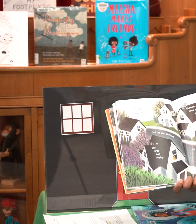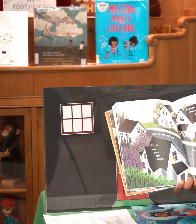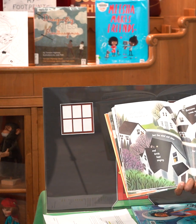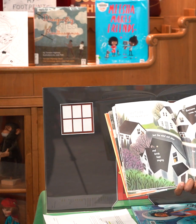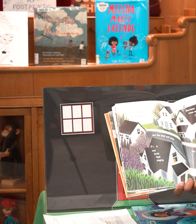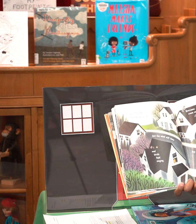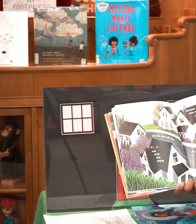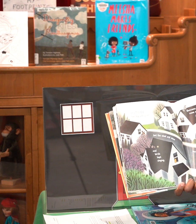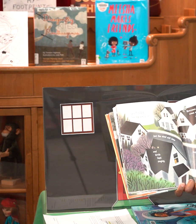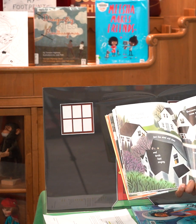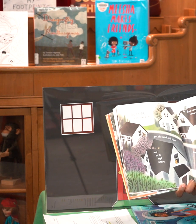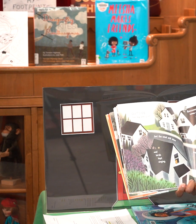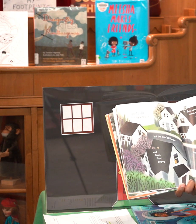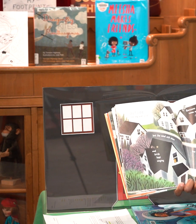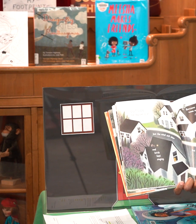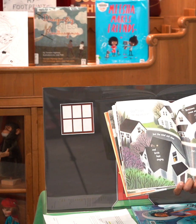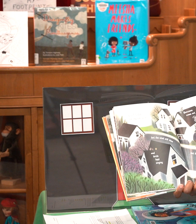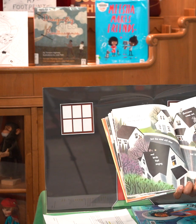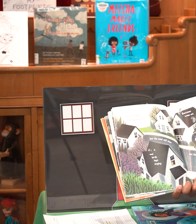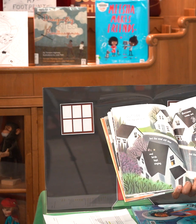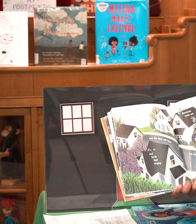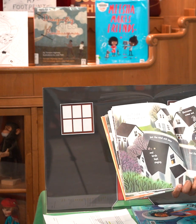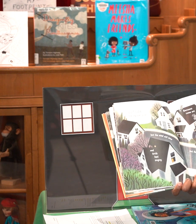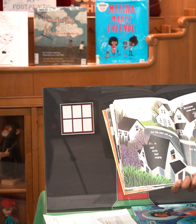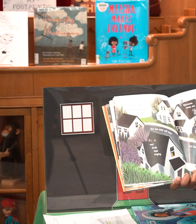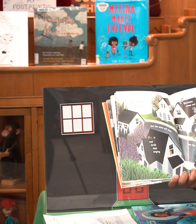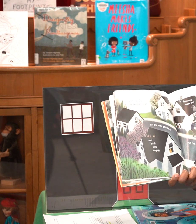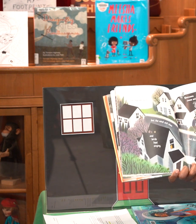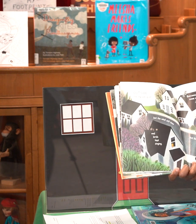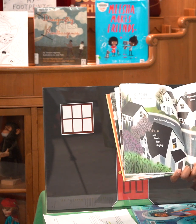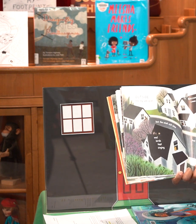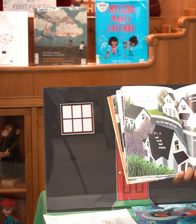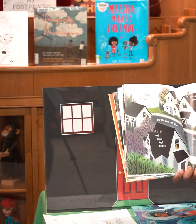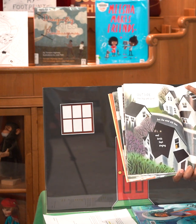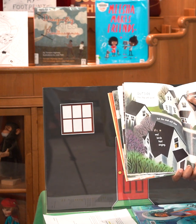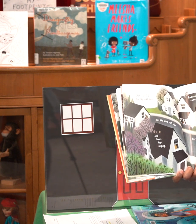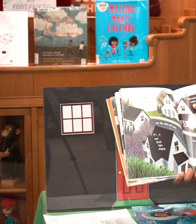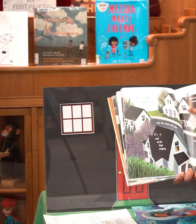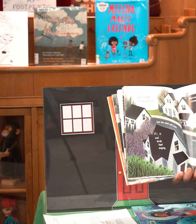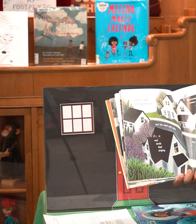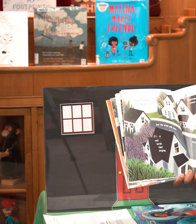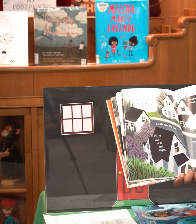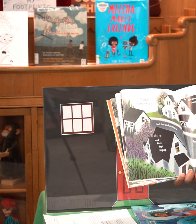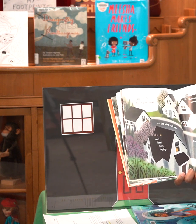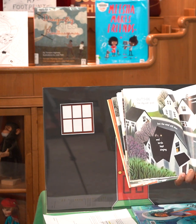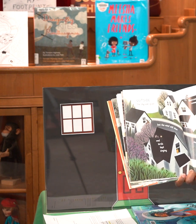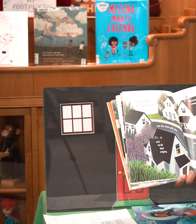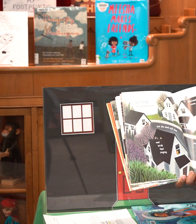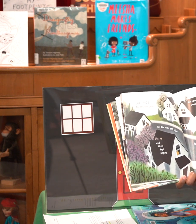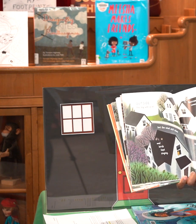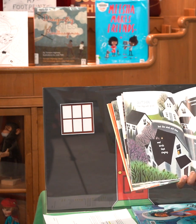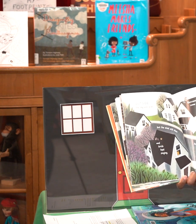the wind still blew and birds kept singing raccoons came out and squirrels played in